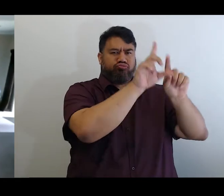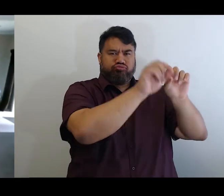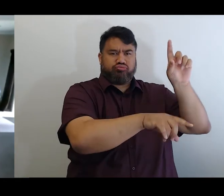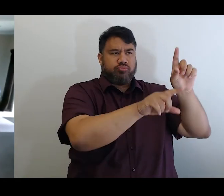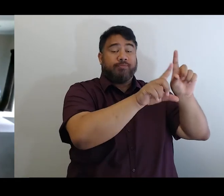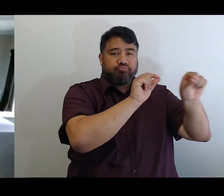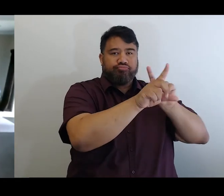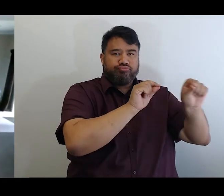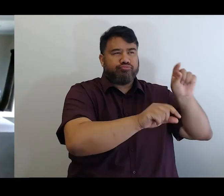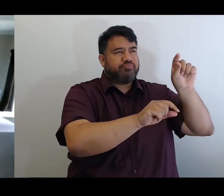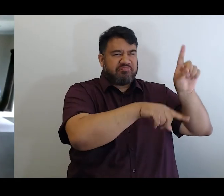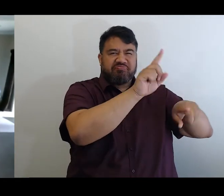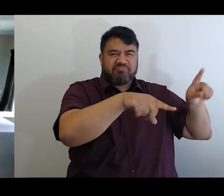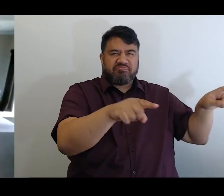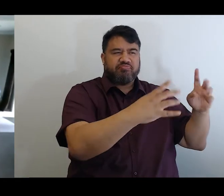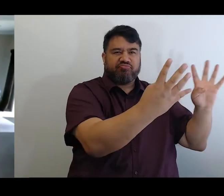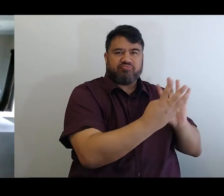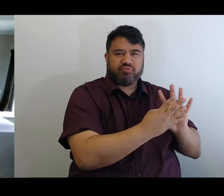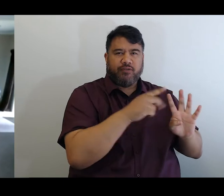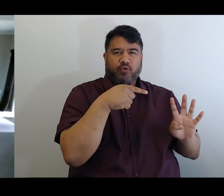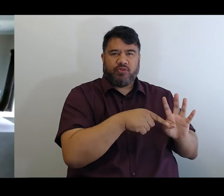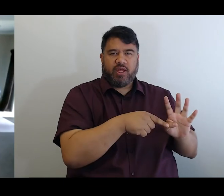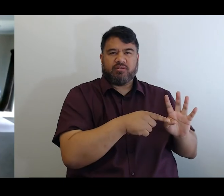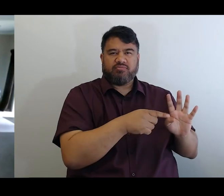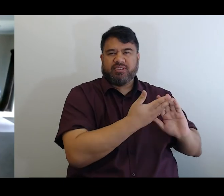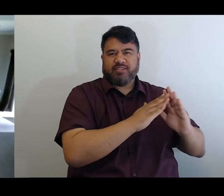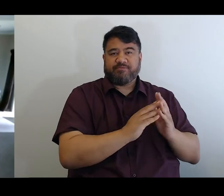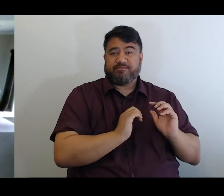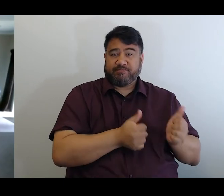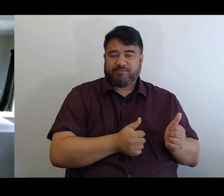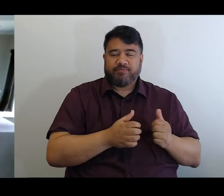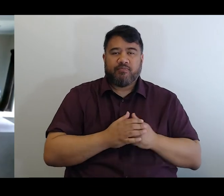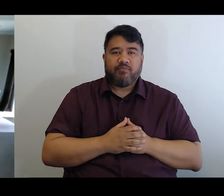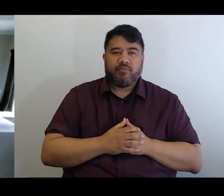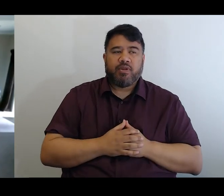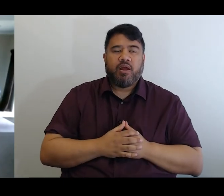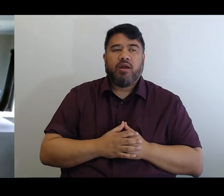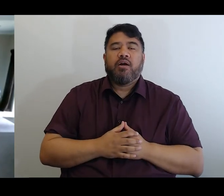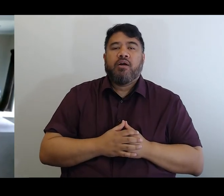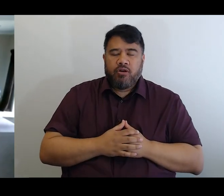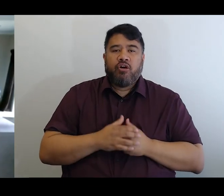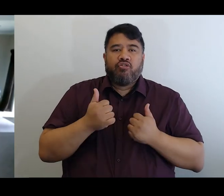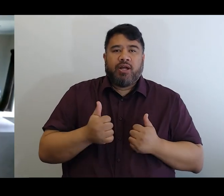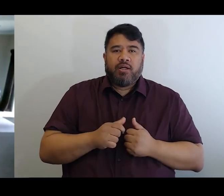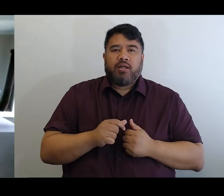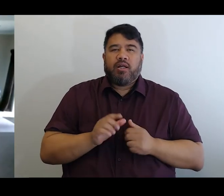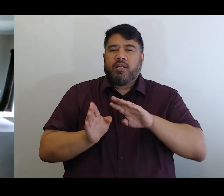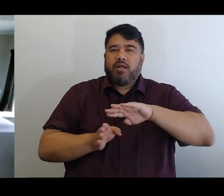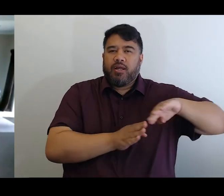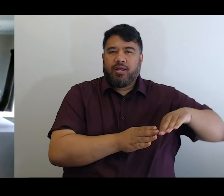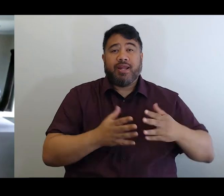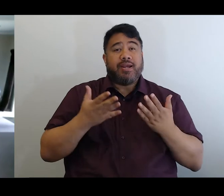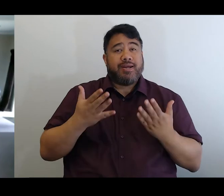And so, that's just a quick overview because the true star of tonight we want to hand over to is Paula, so